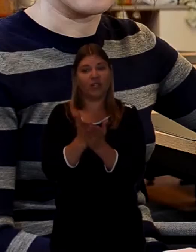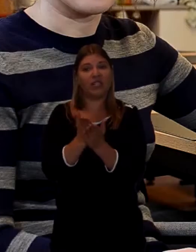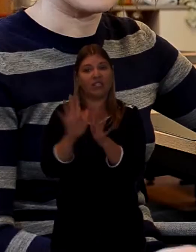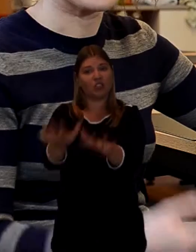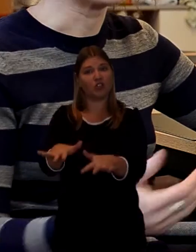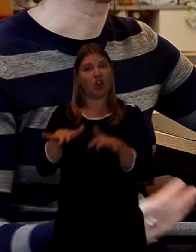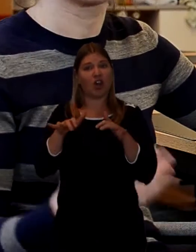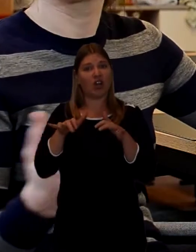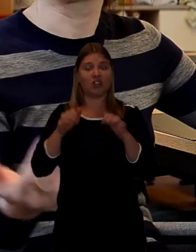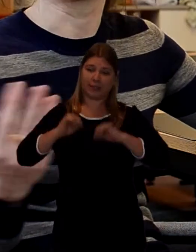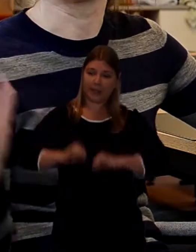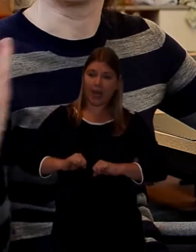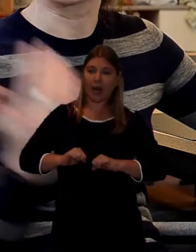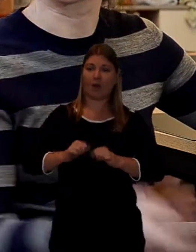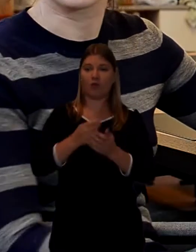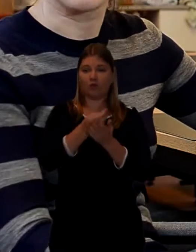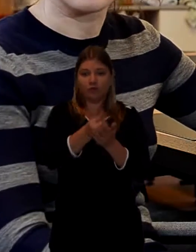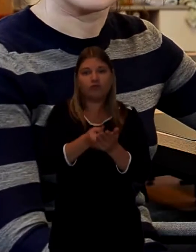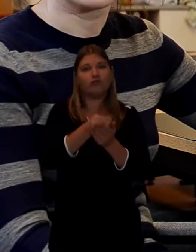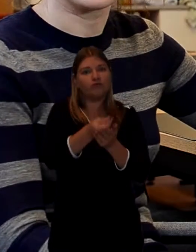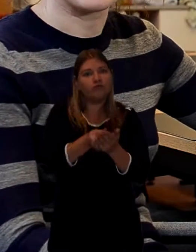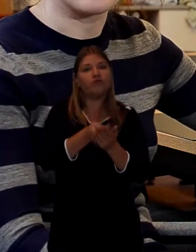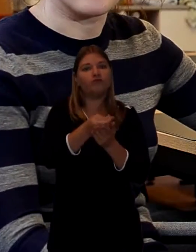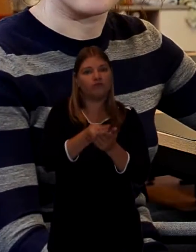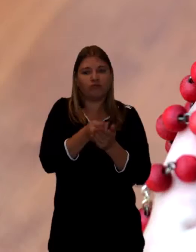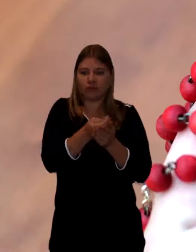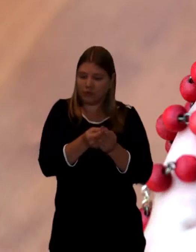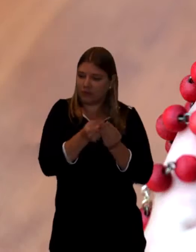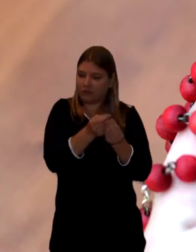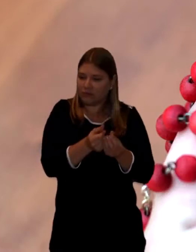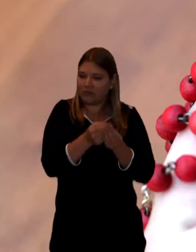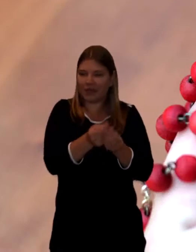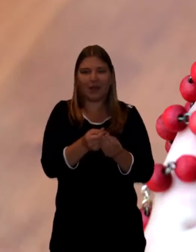they just sit in church really and just say the the rosary